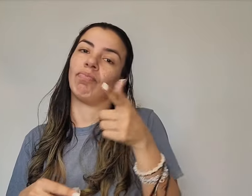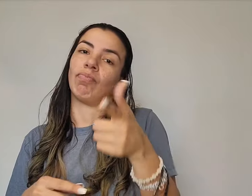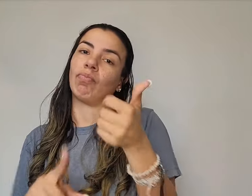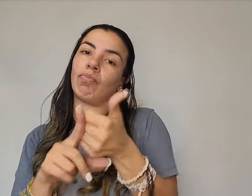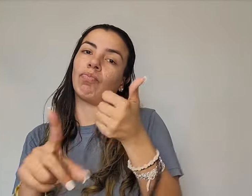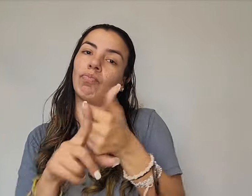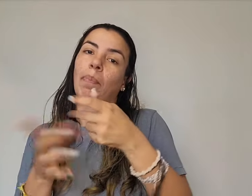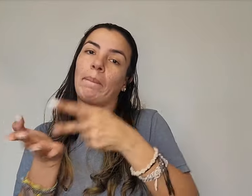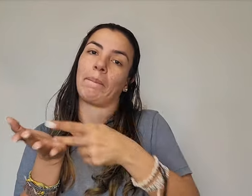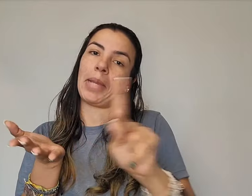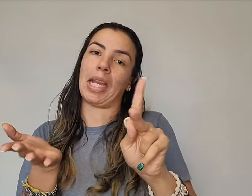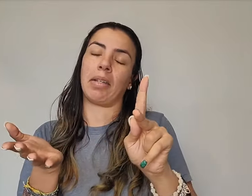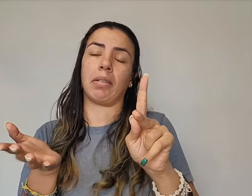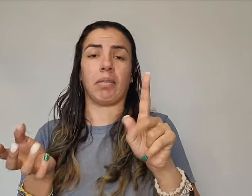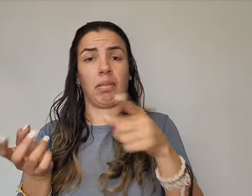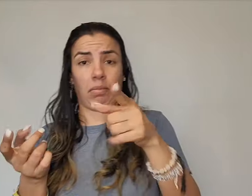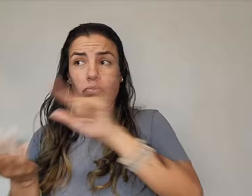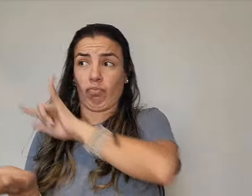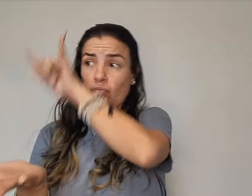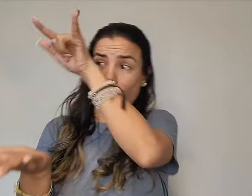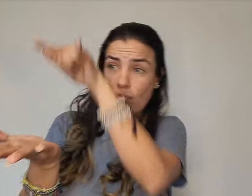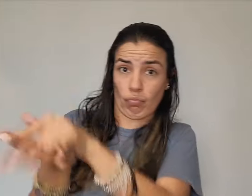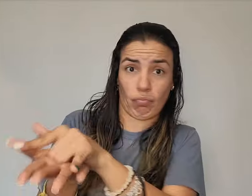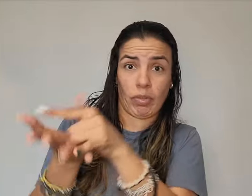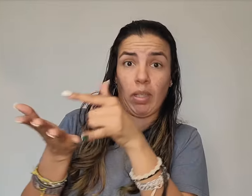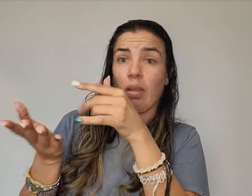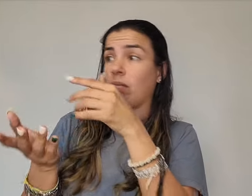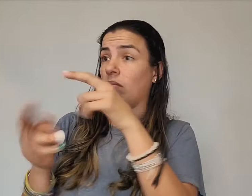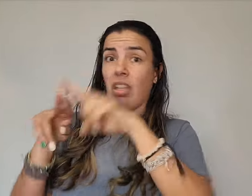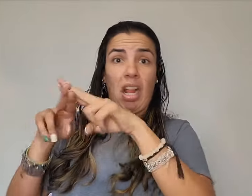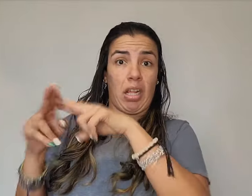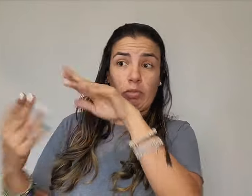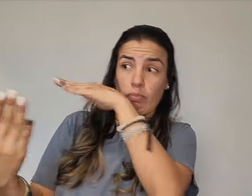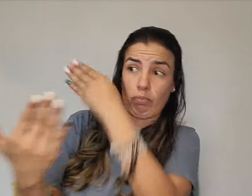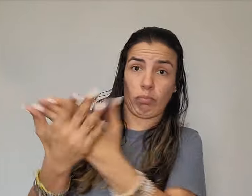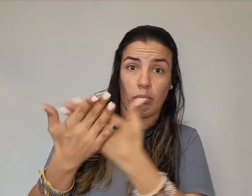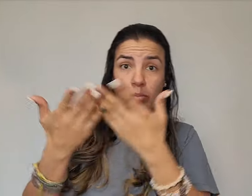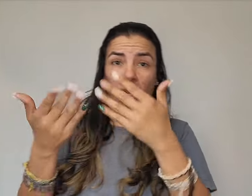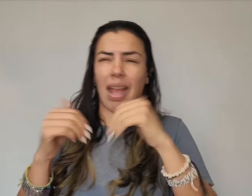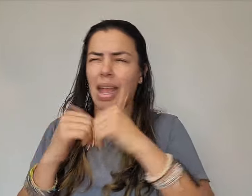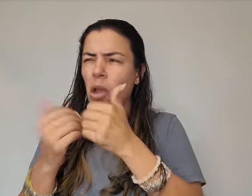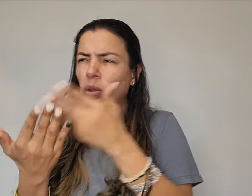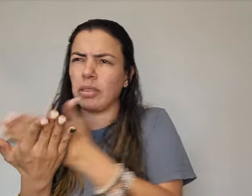you would be responsible for paying for your own transportation so whether you get there by train